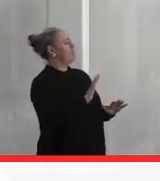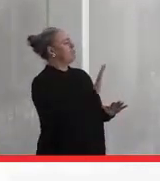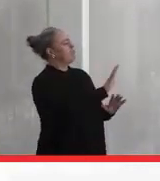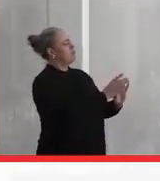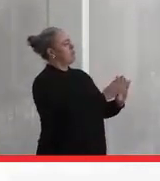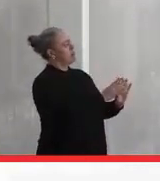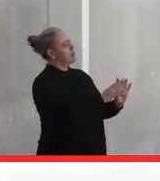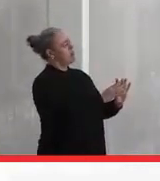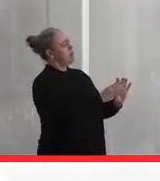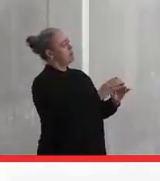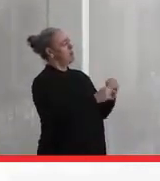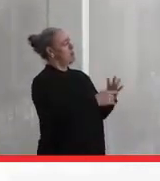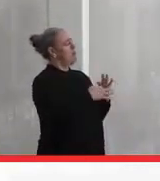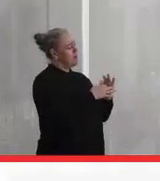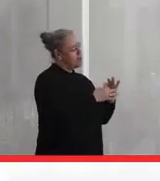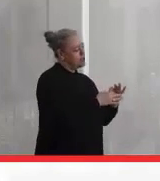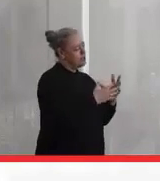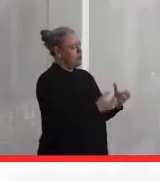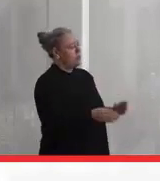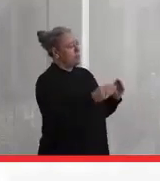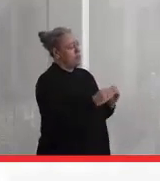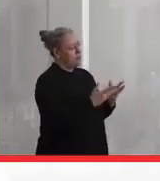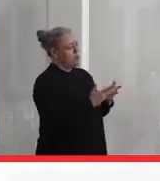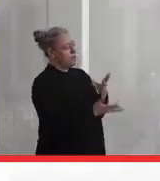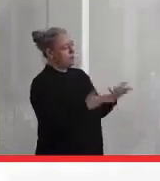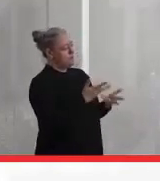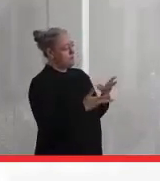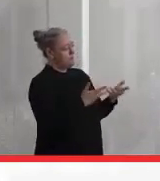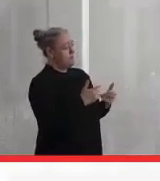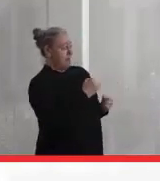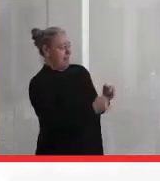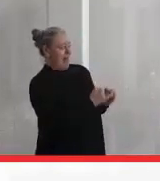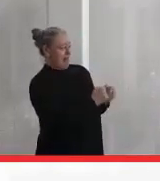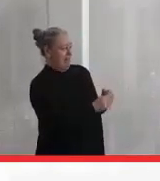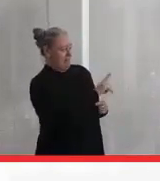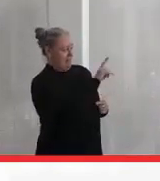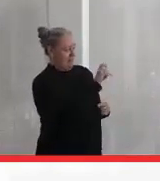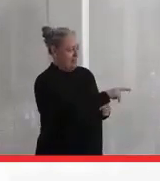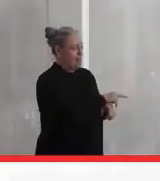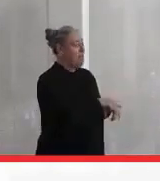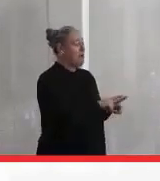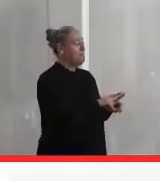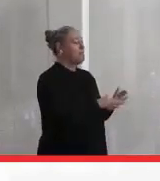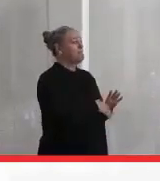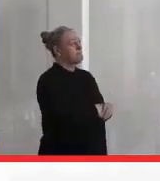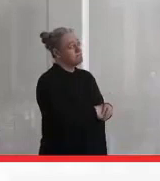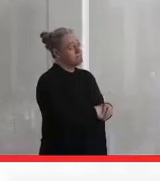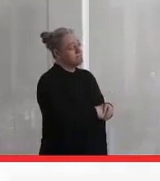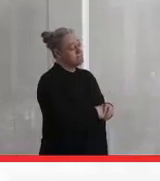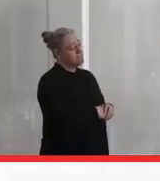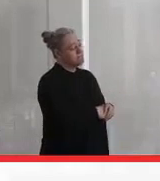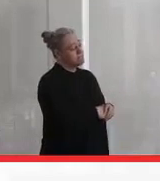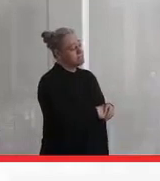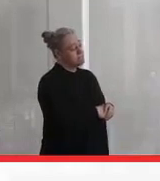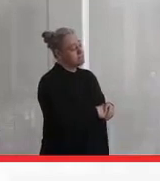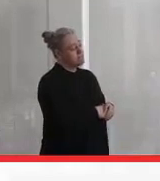So I just want to ask you, probably as a last question,